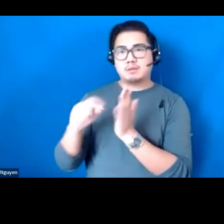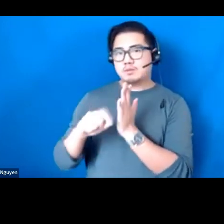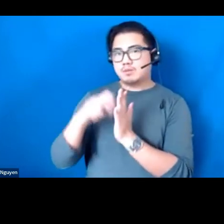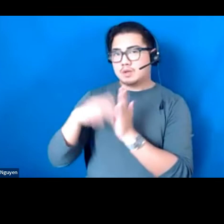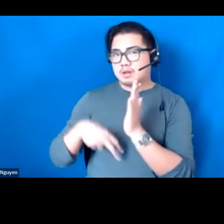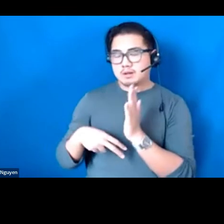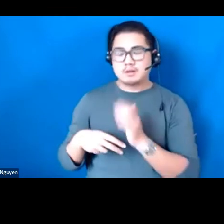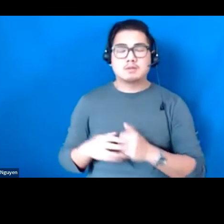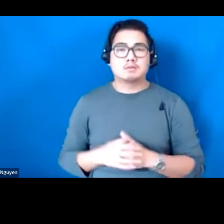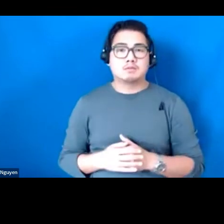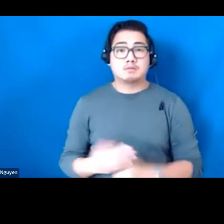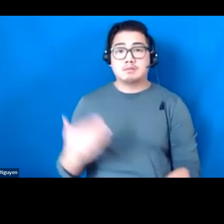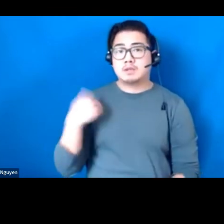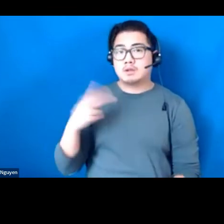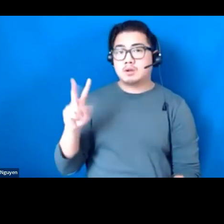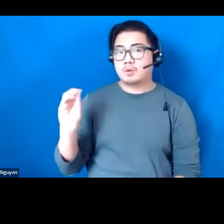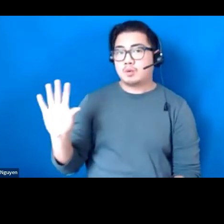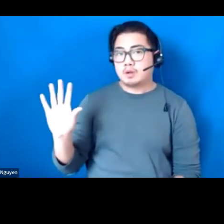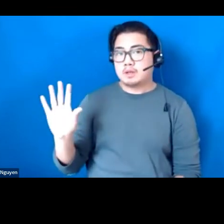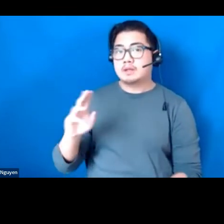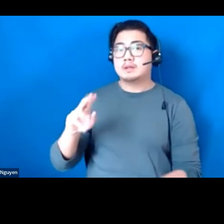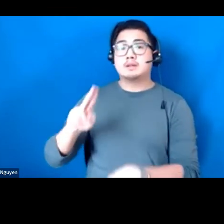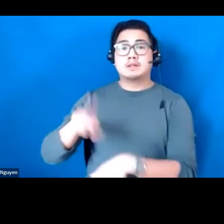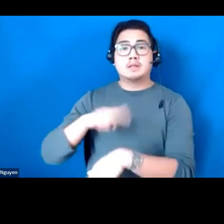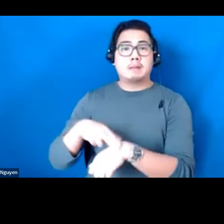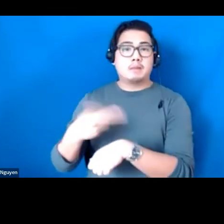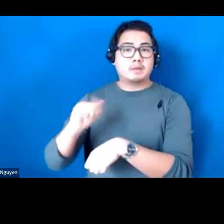In 2005, the National Implementation Research